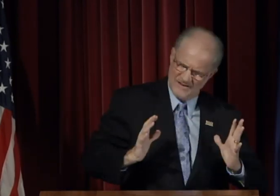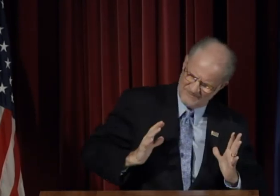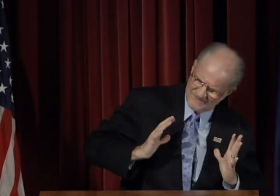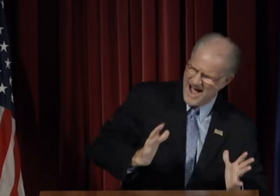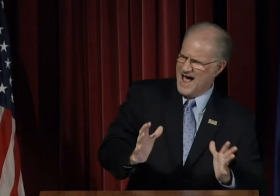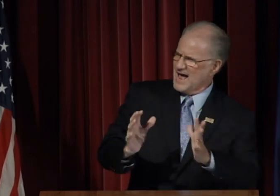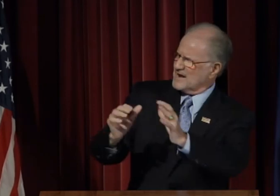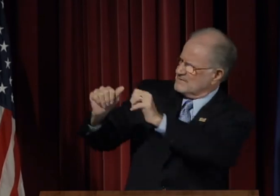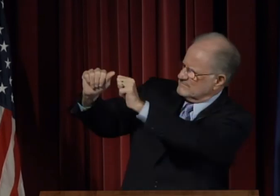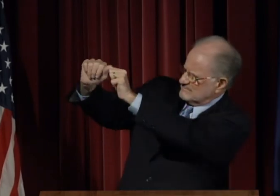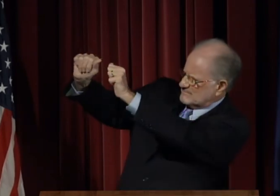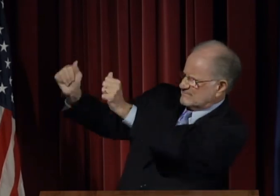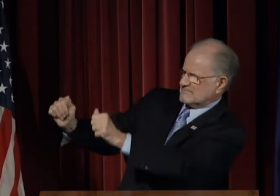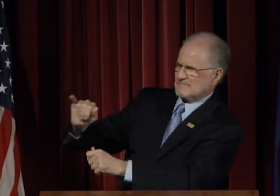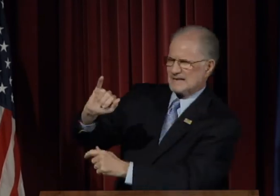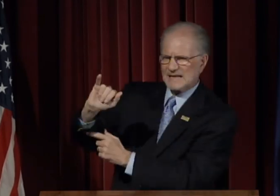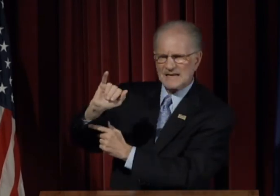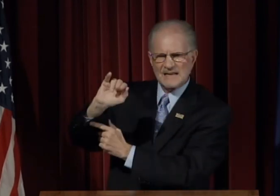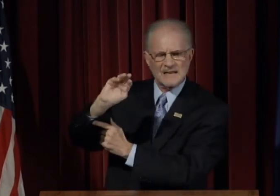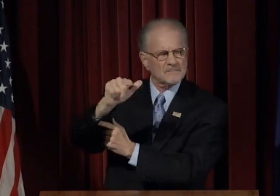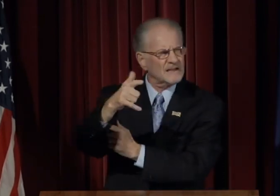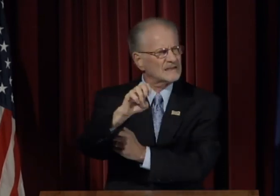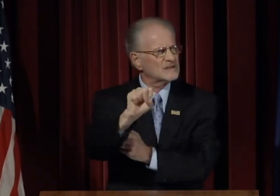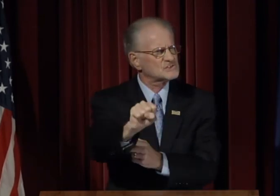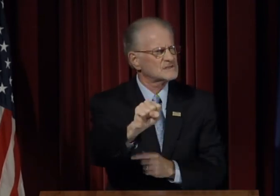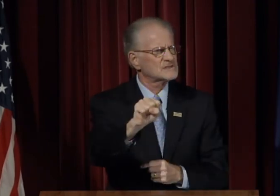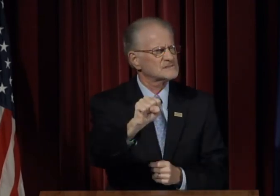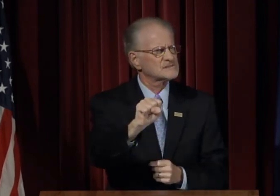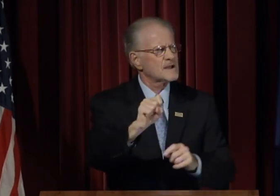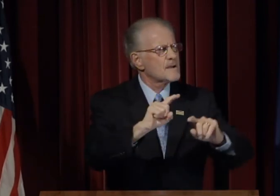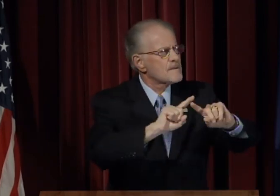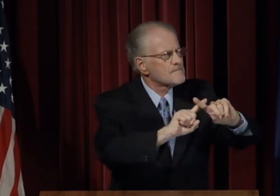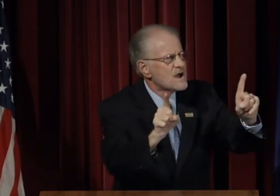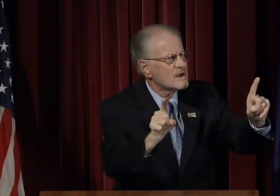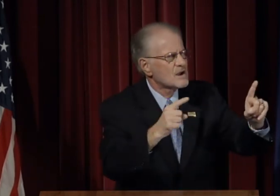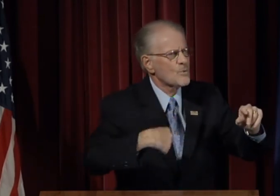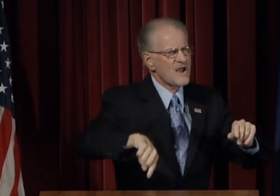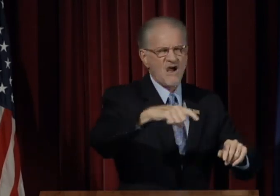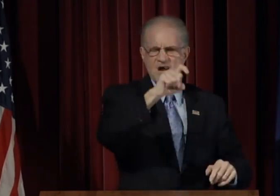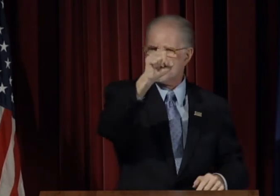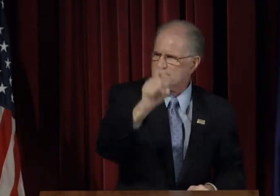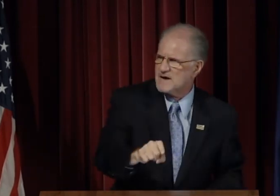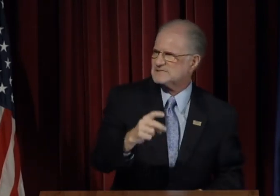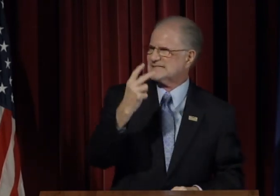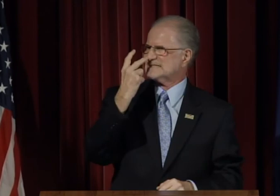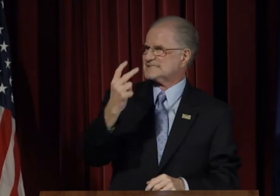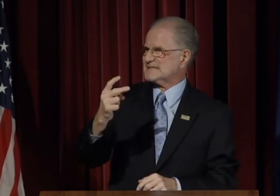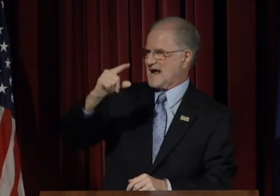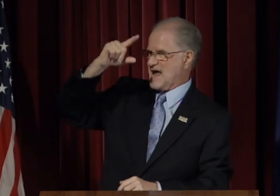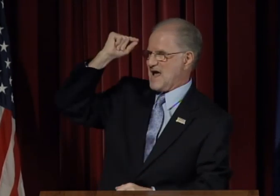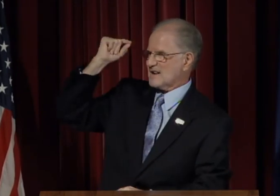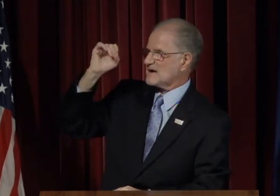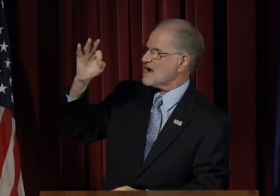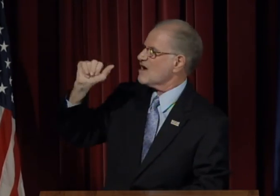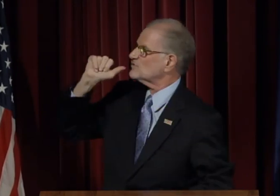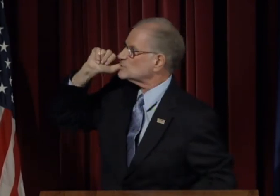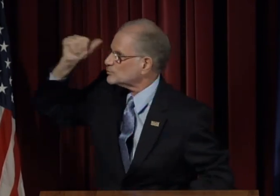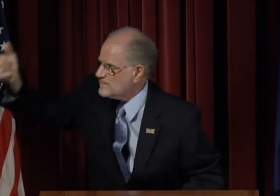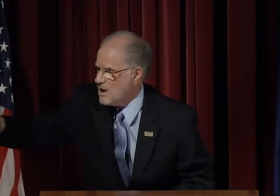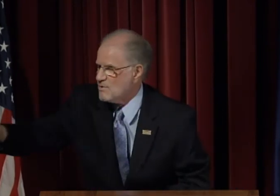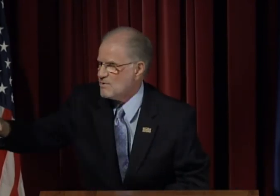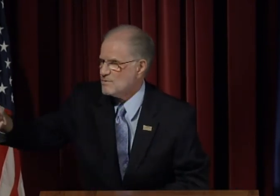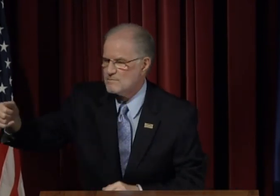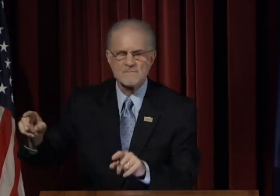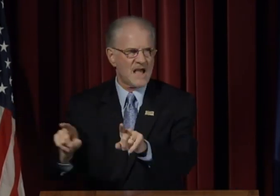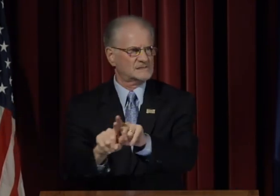But we must all see the Gallaudet of tomorrow as well.